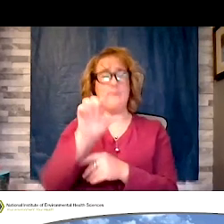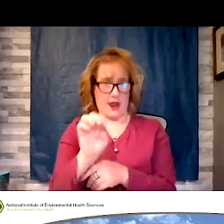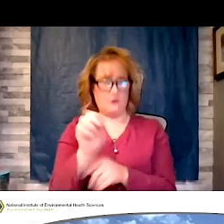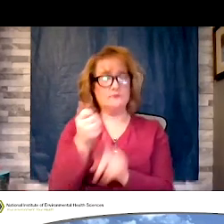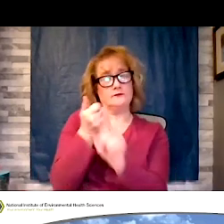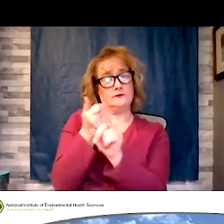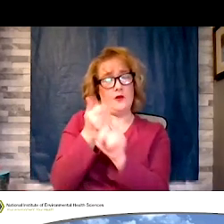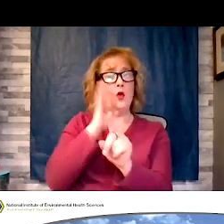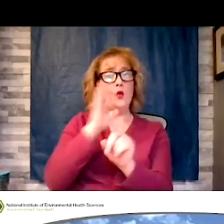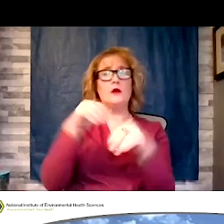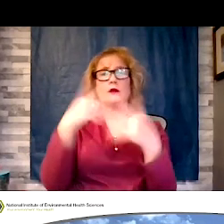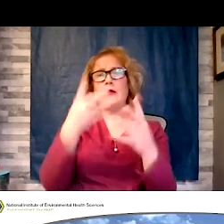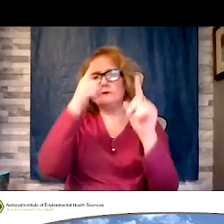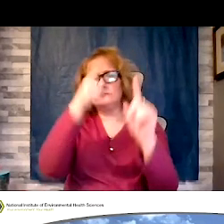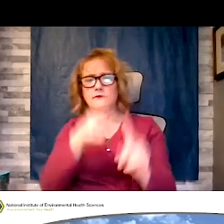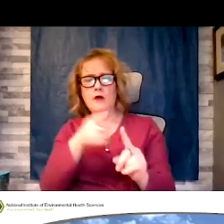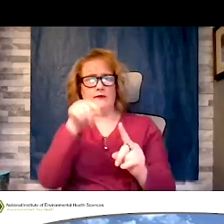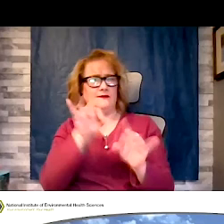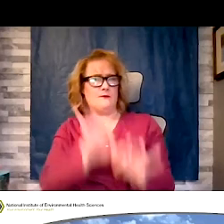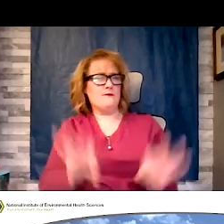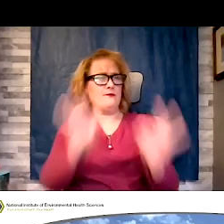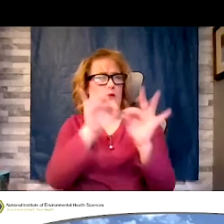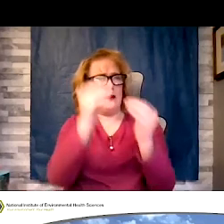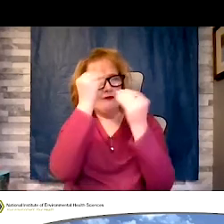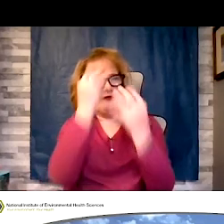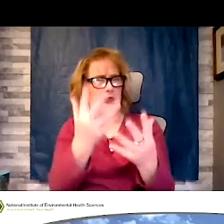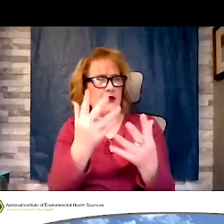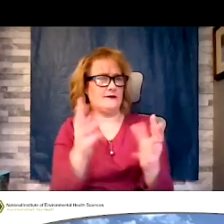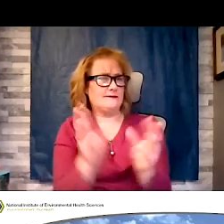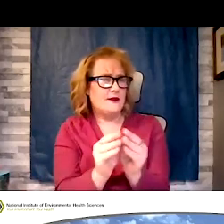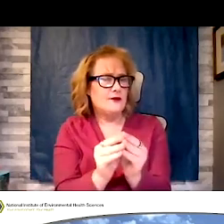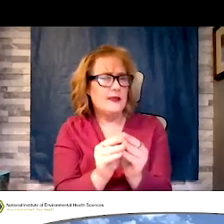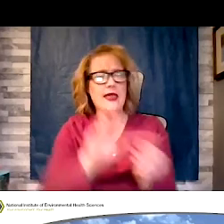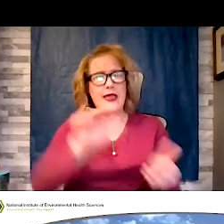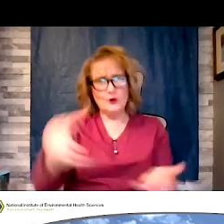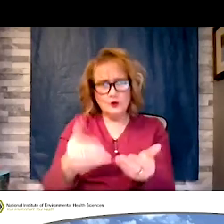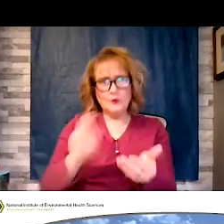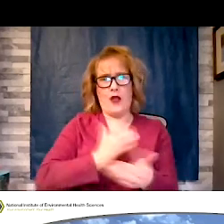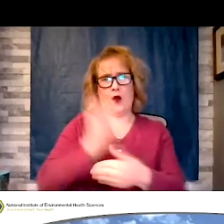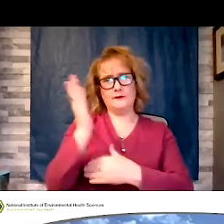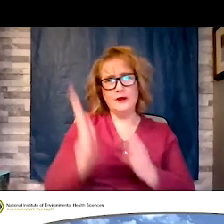provide objectives of this important information session and introduce our speaker for this evening. I'm excited about